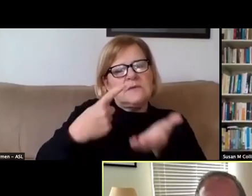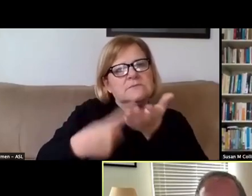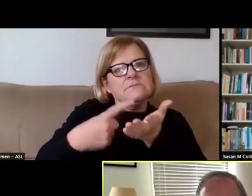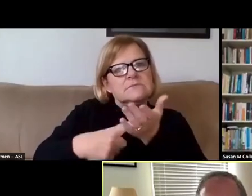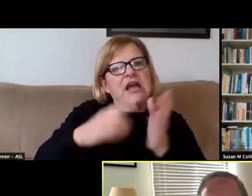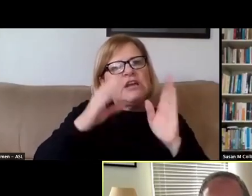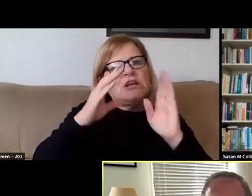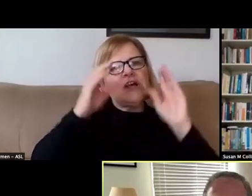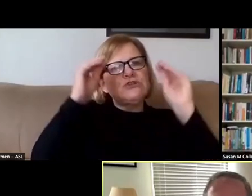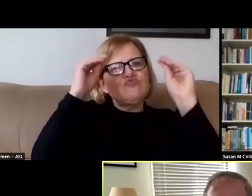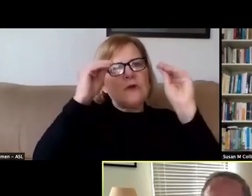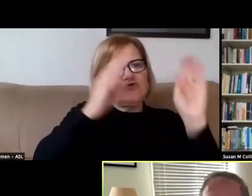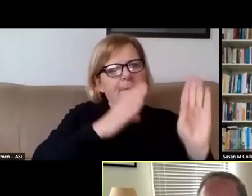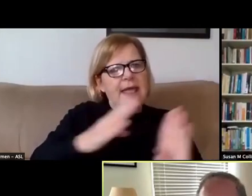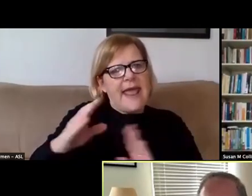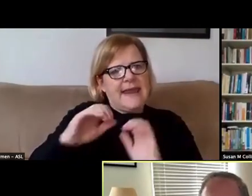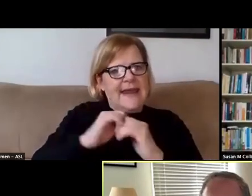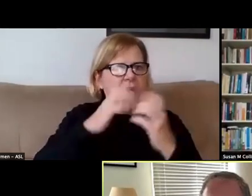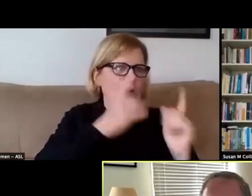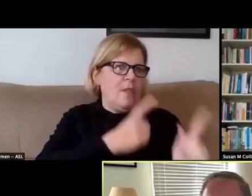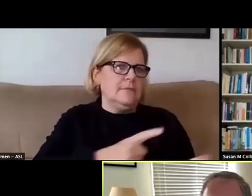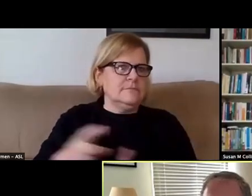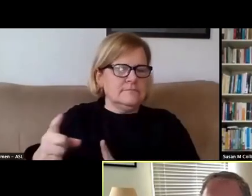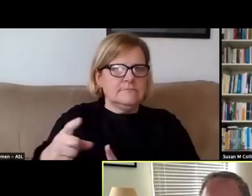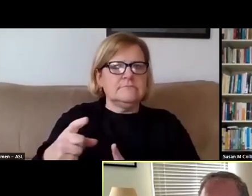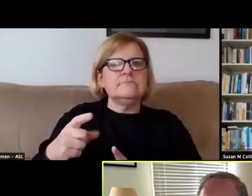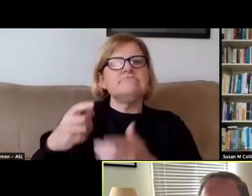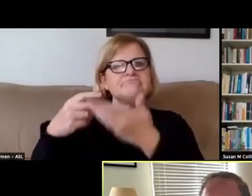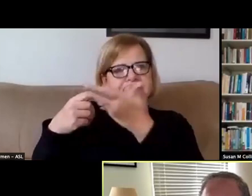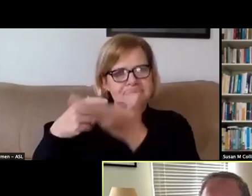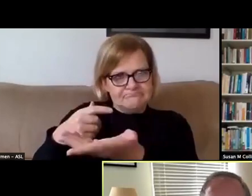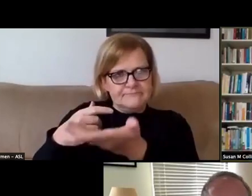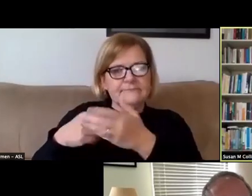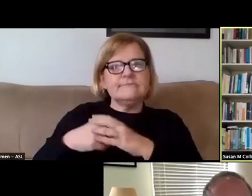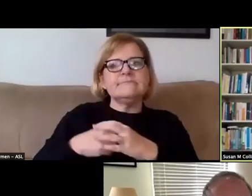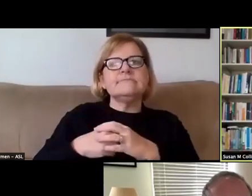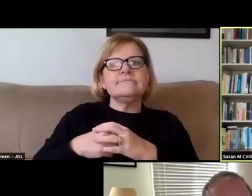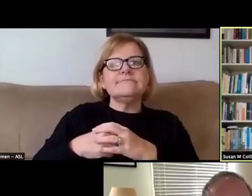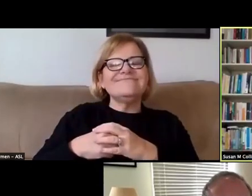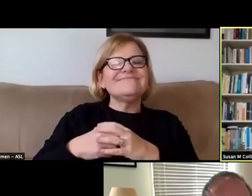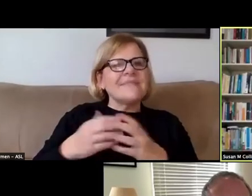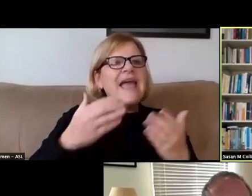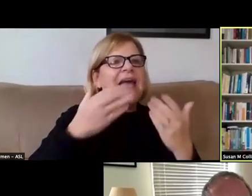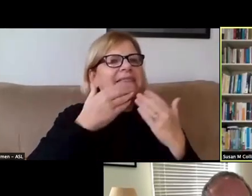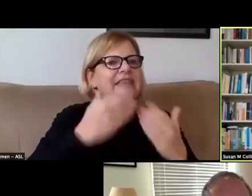and how the semester will play out. Provost Collins. Great; thank you very much, President Schlissel.